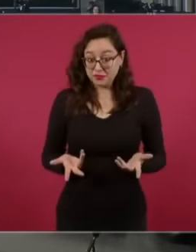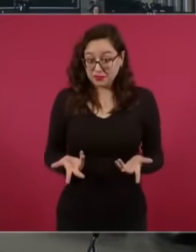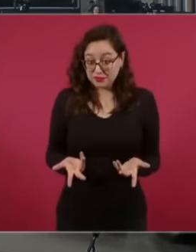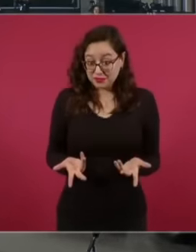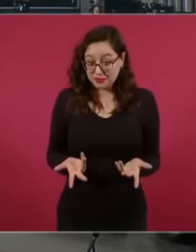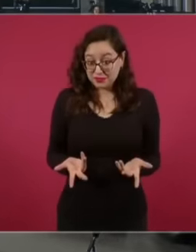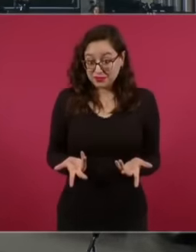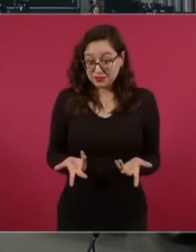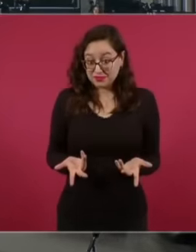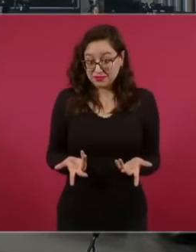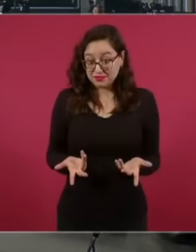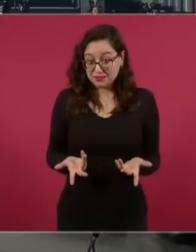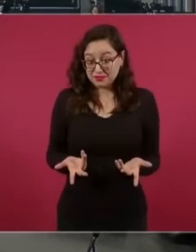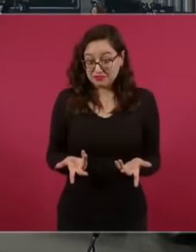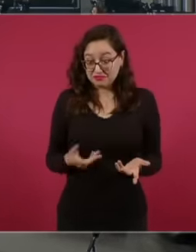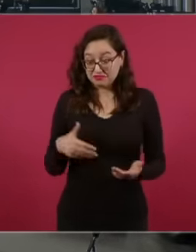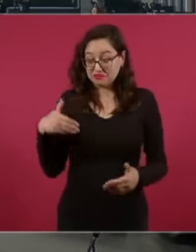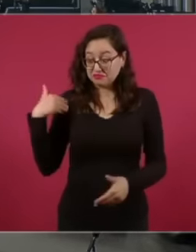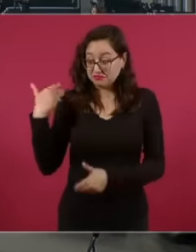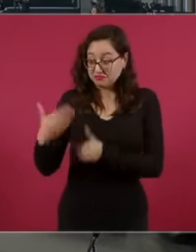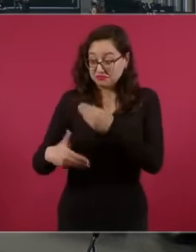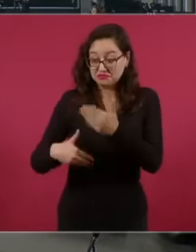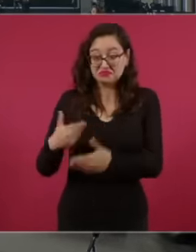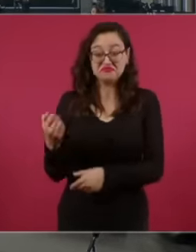prophetic